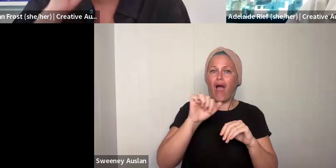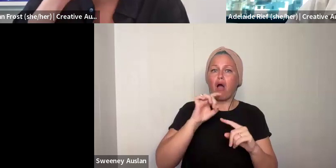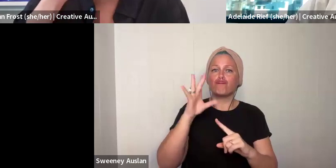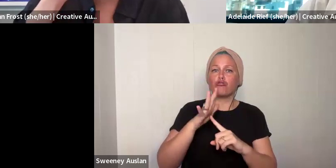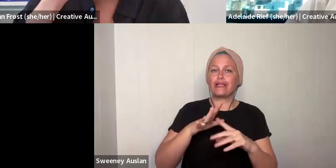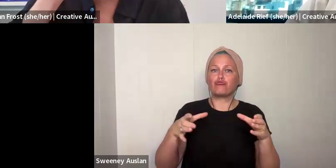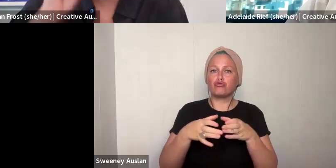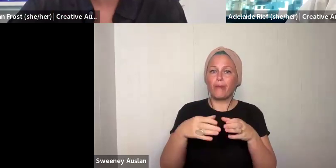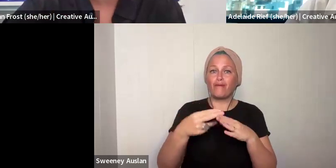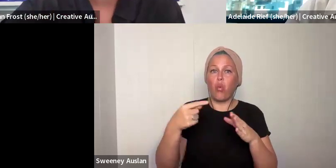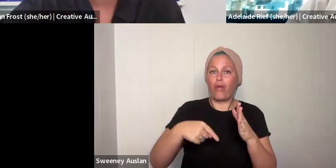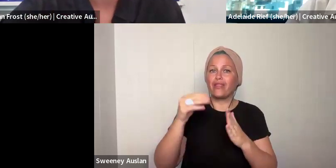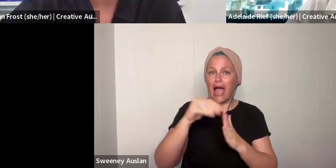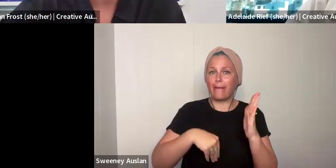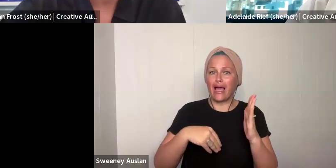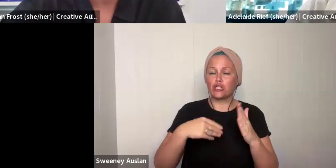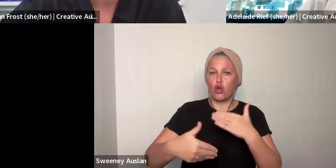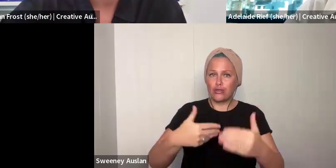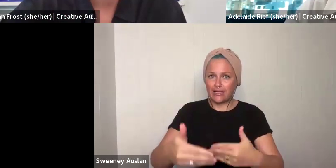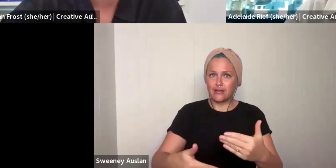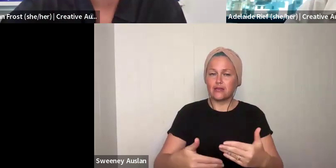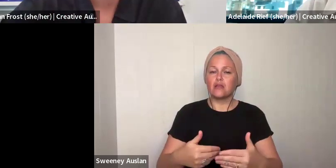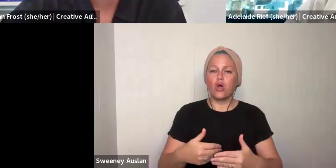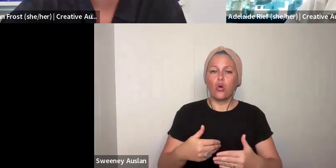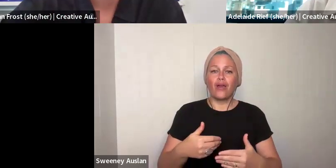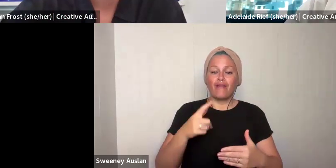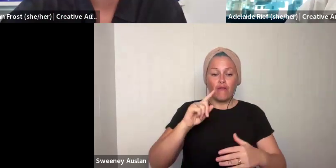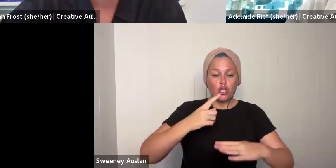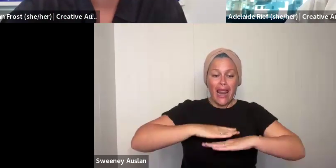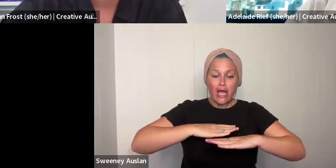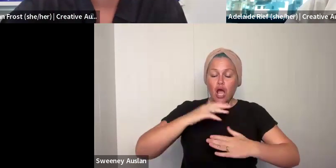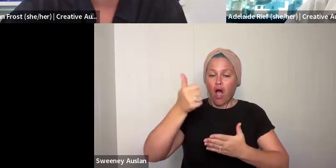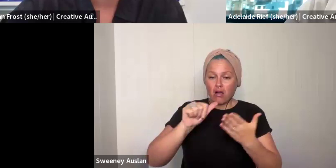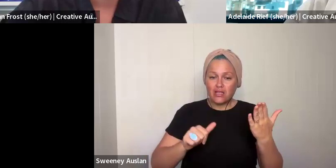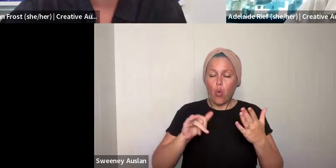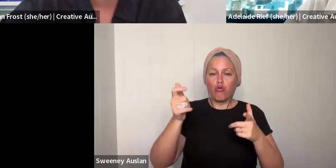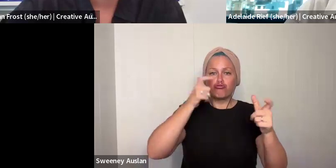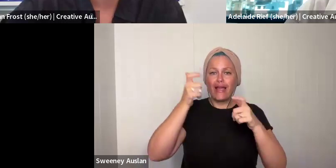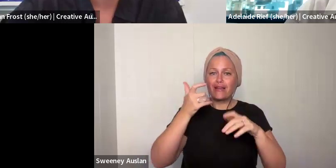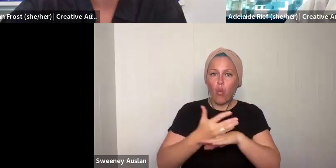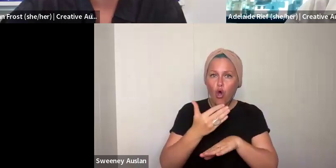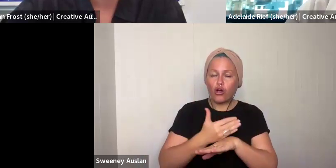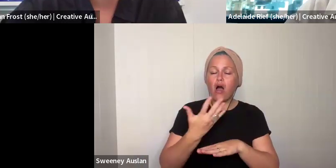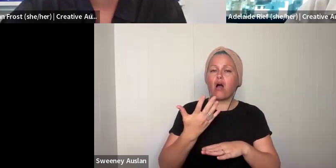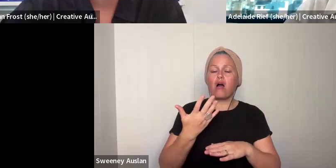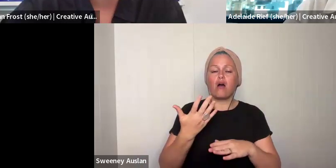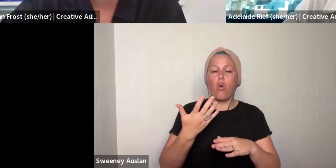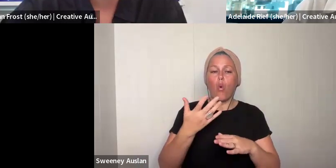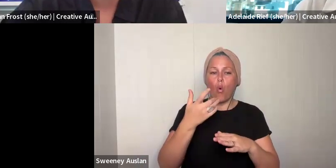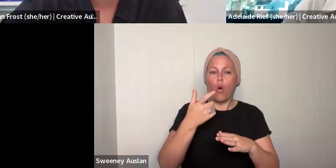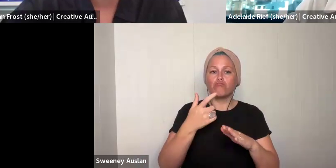possible. Please also I would emphasise that if you are in one of our priority groups for this application process, so,